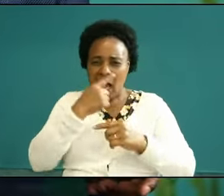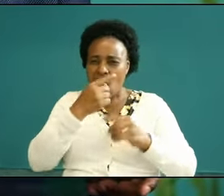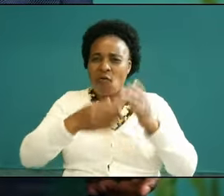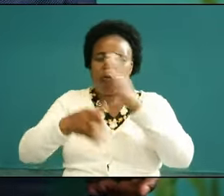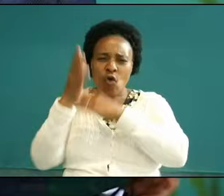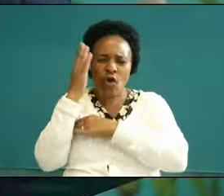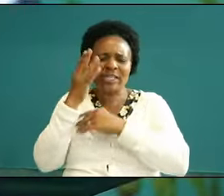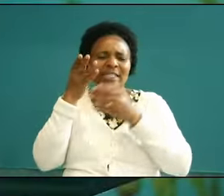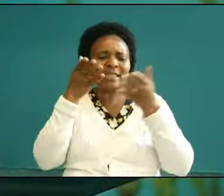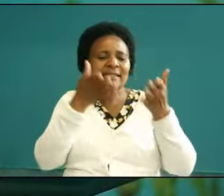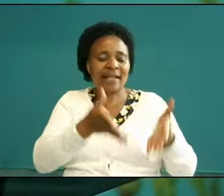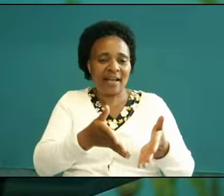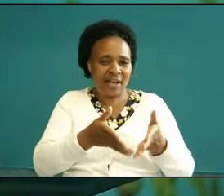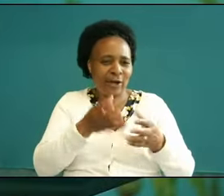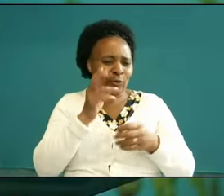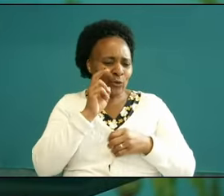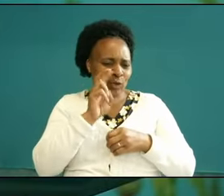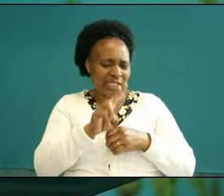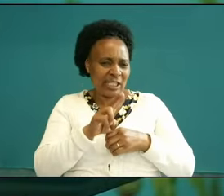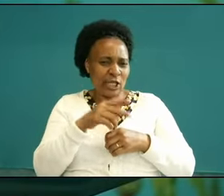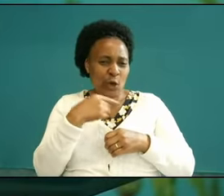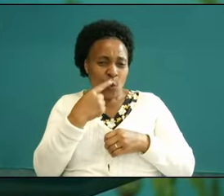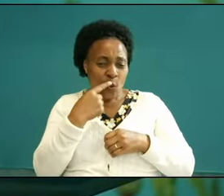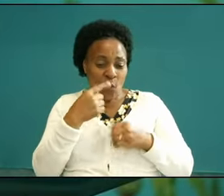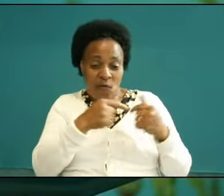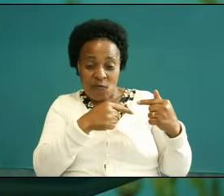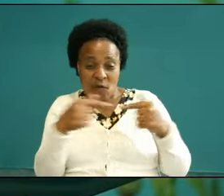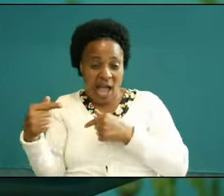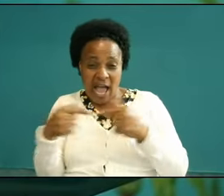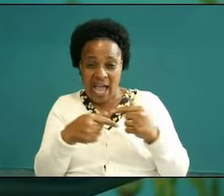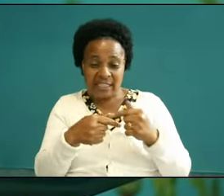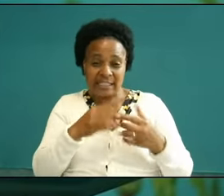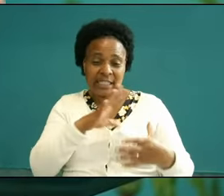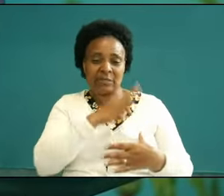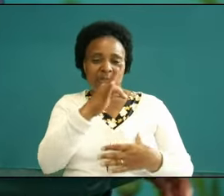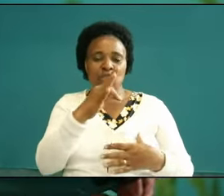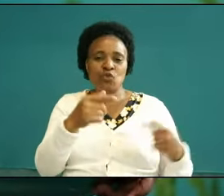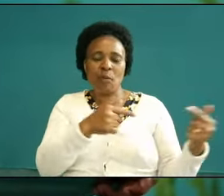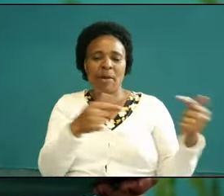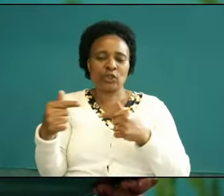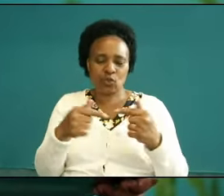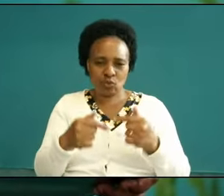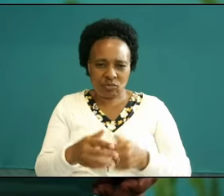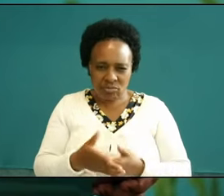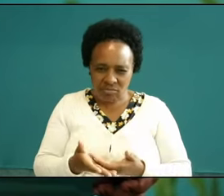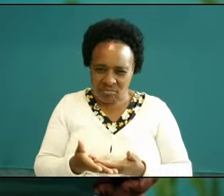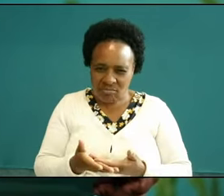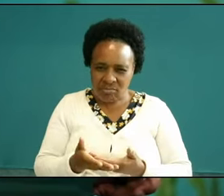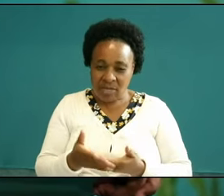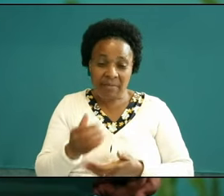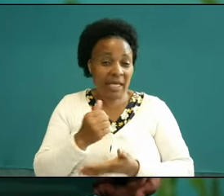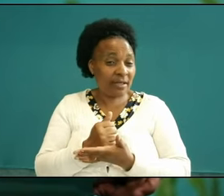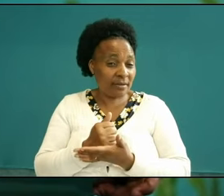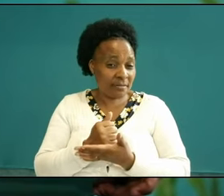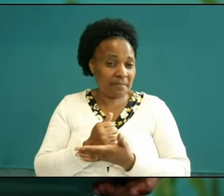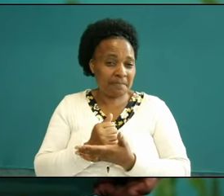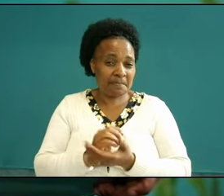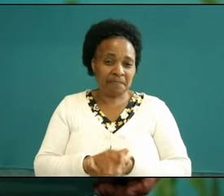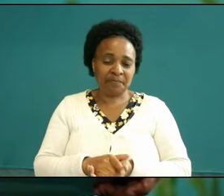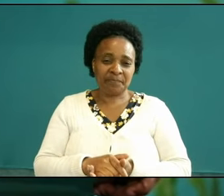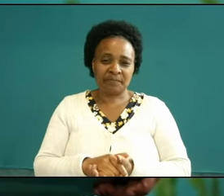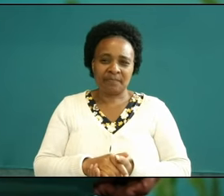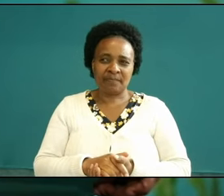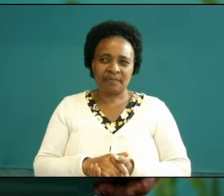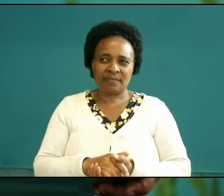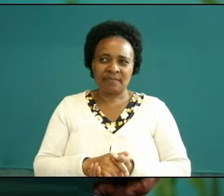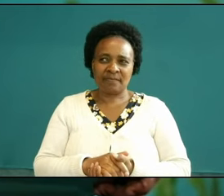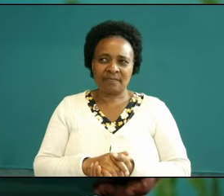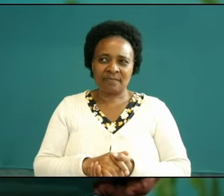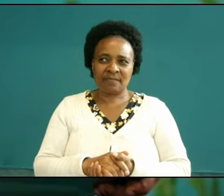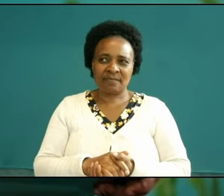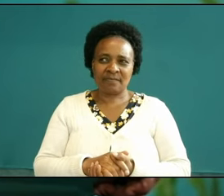help you fight the battle in the spiritual realm somebody with me oh I say p God have